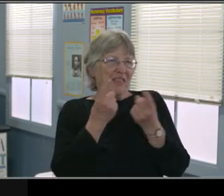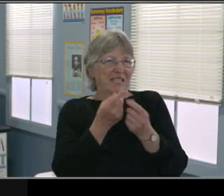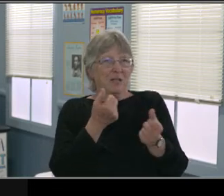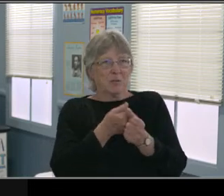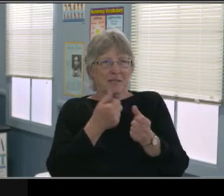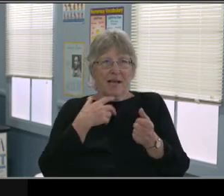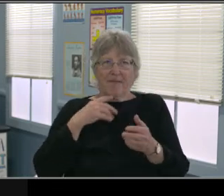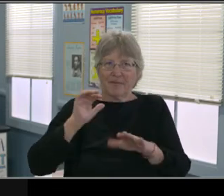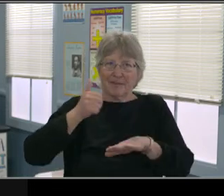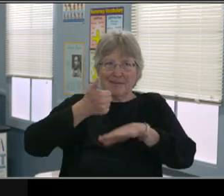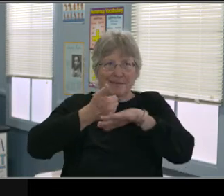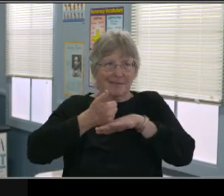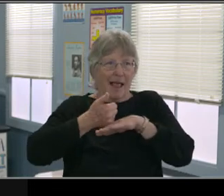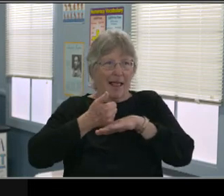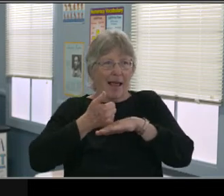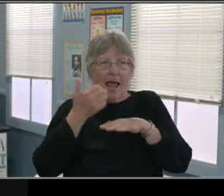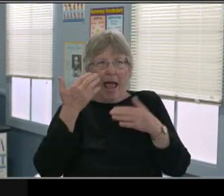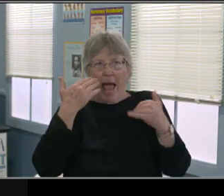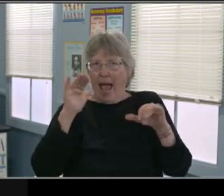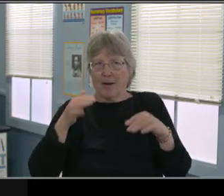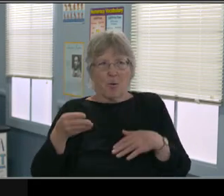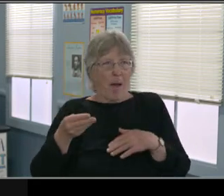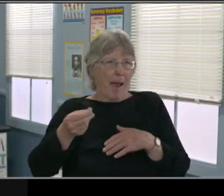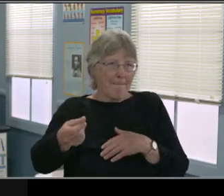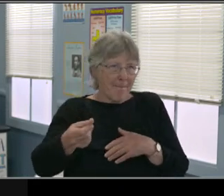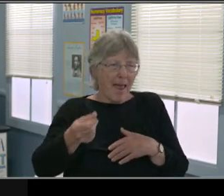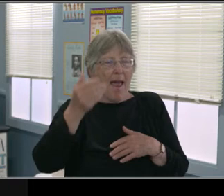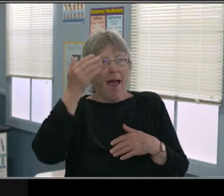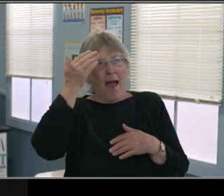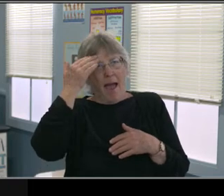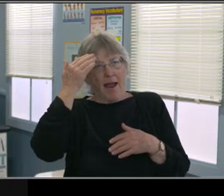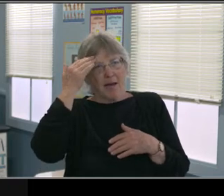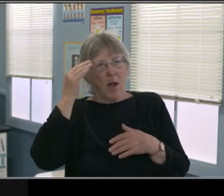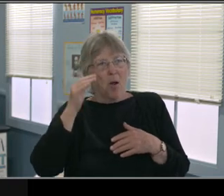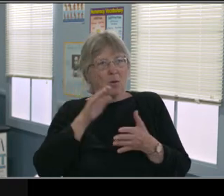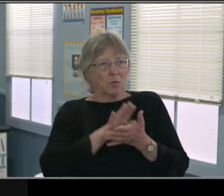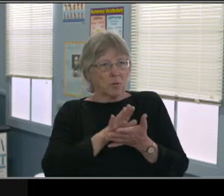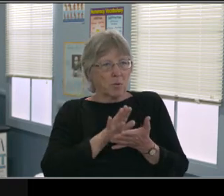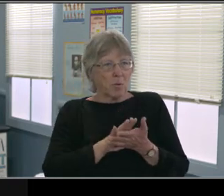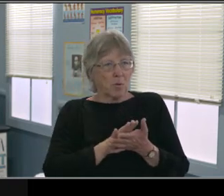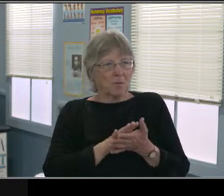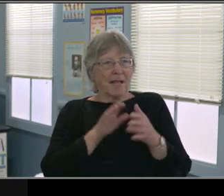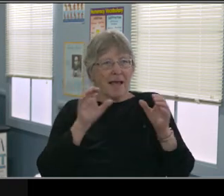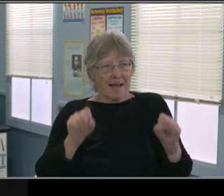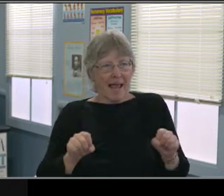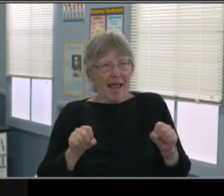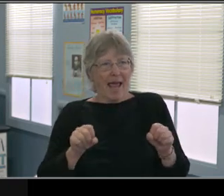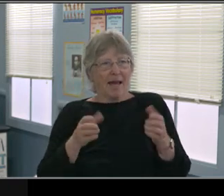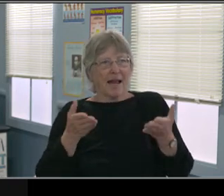the path of this resistance and free accessible education